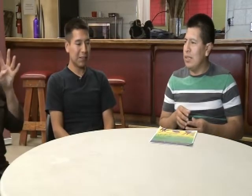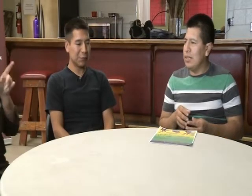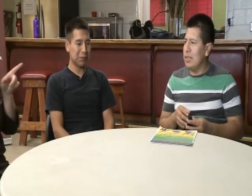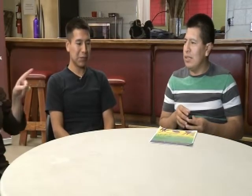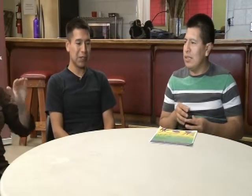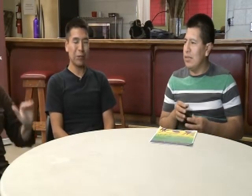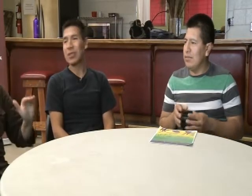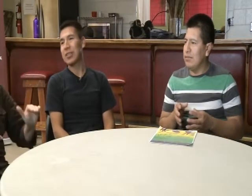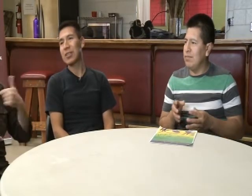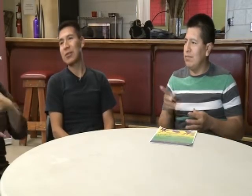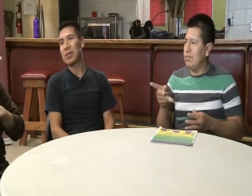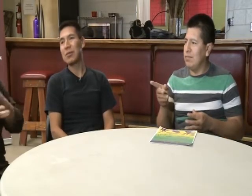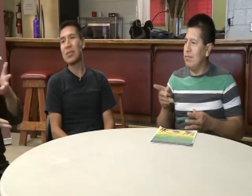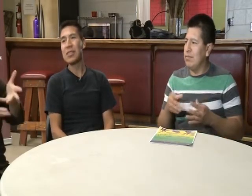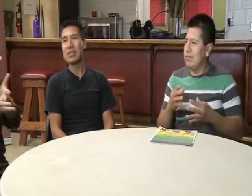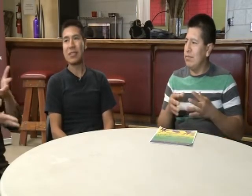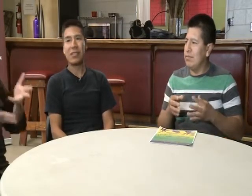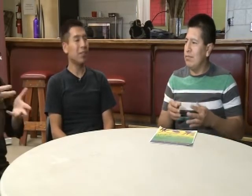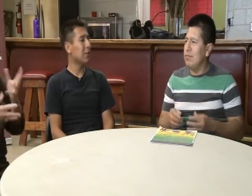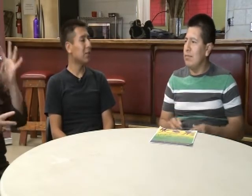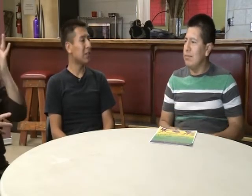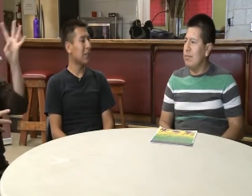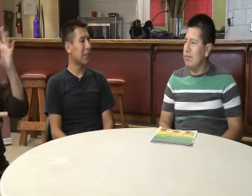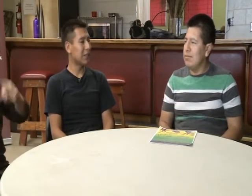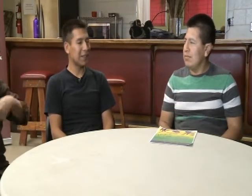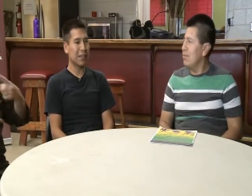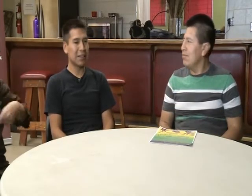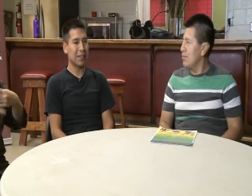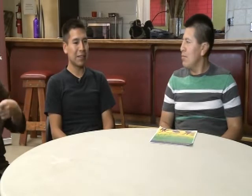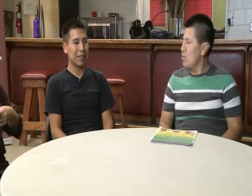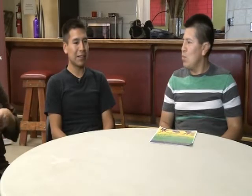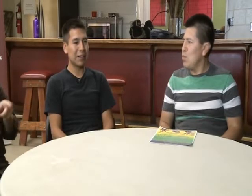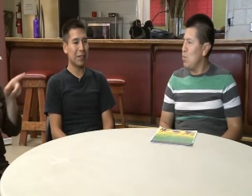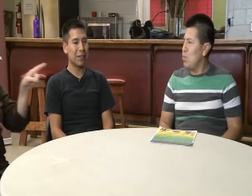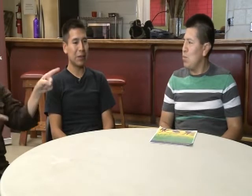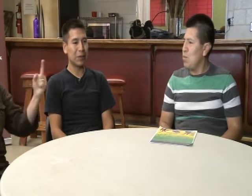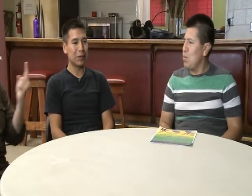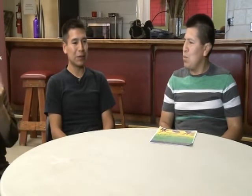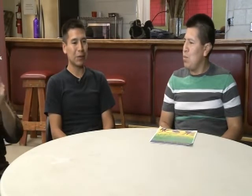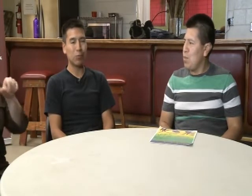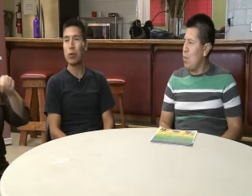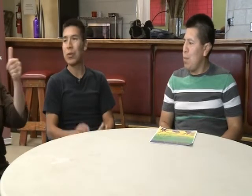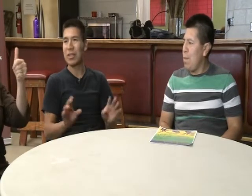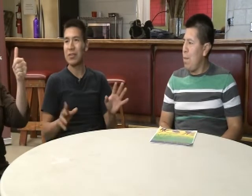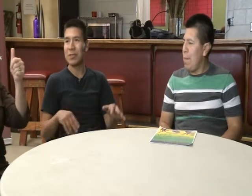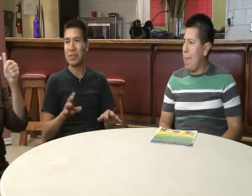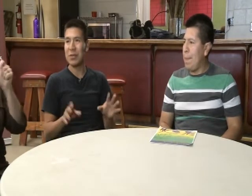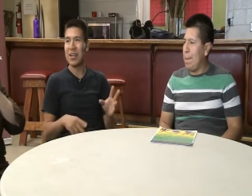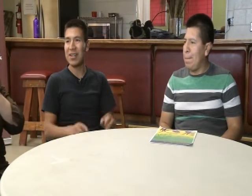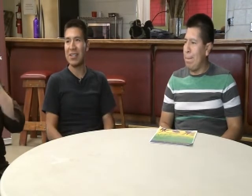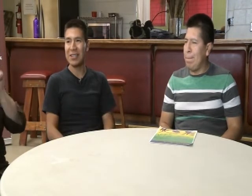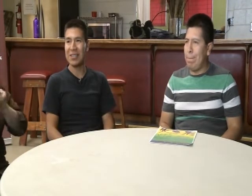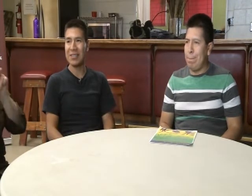Reporter: Learning American Sign Language is helping more than just better communication at home.